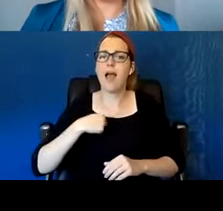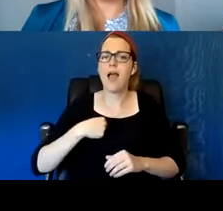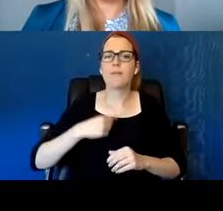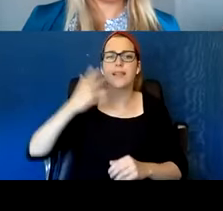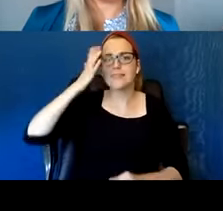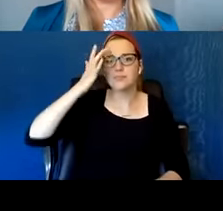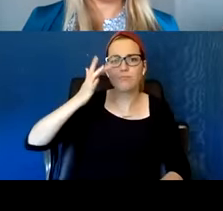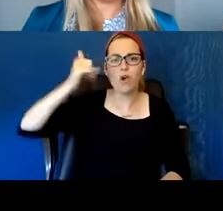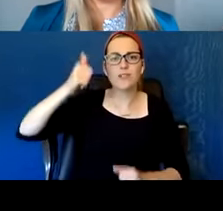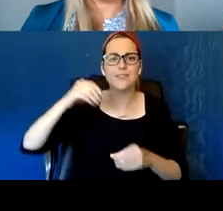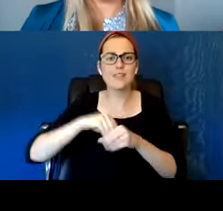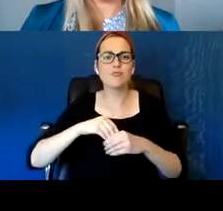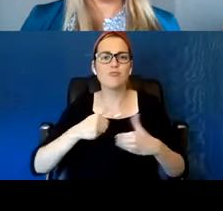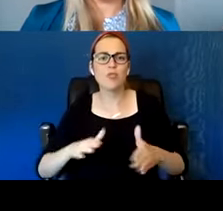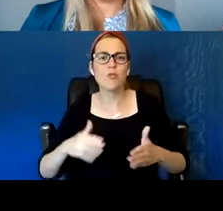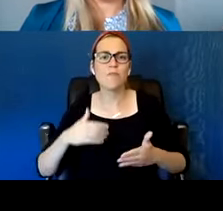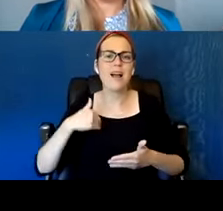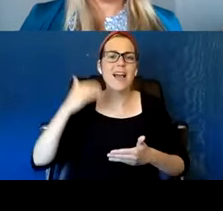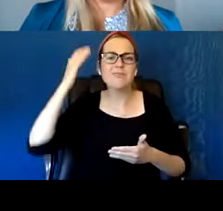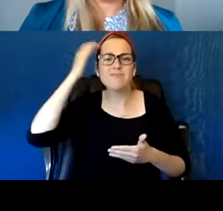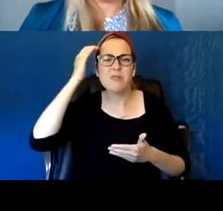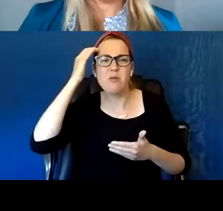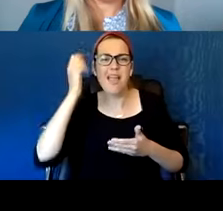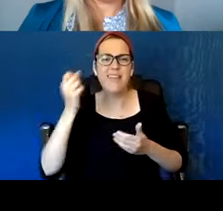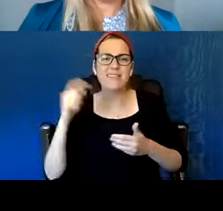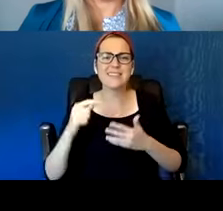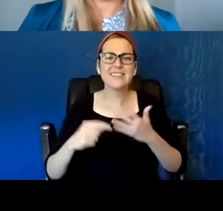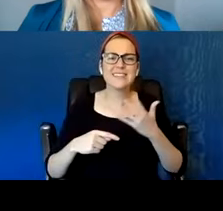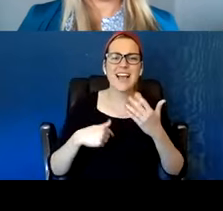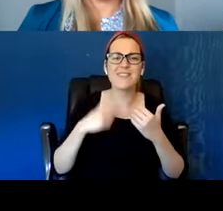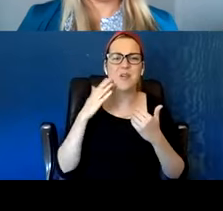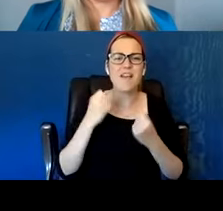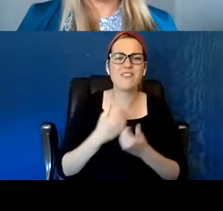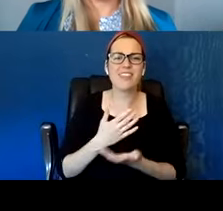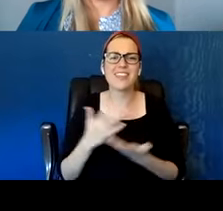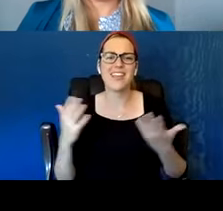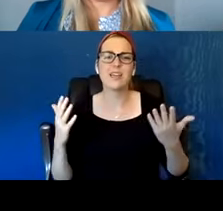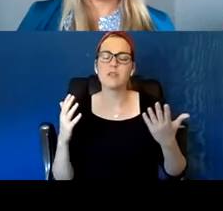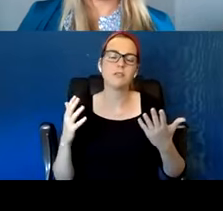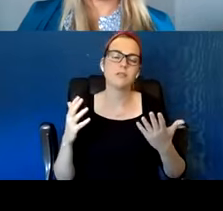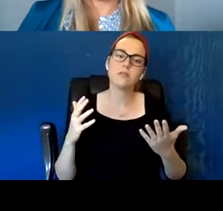But instead of here I am, it's there you are. And you have to go out with radical humility